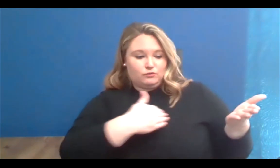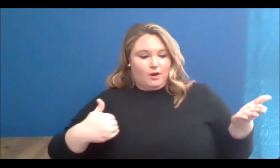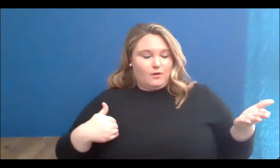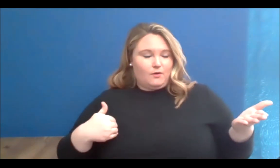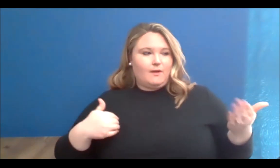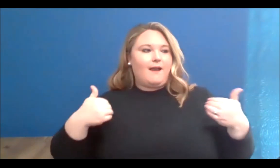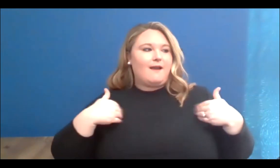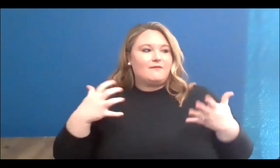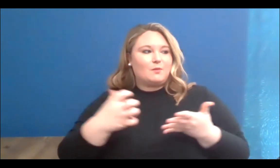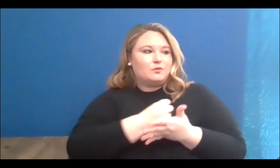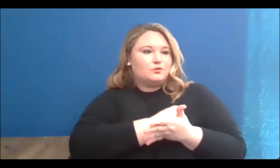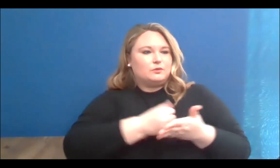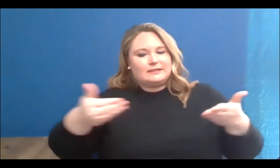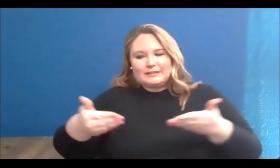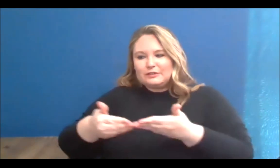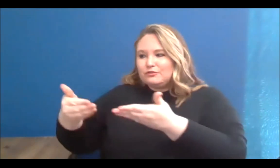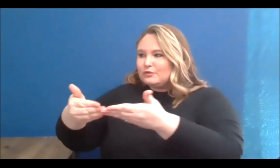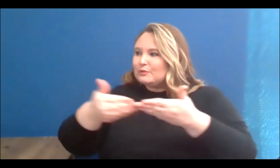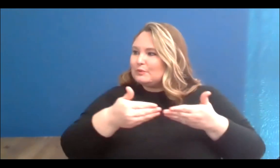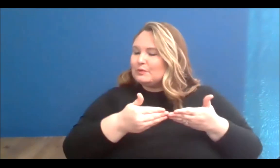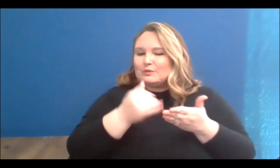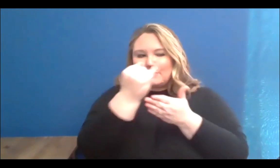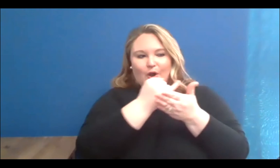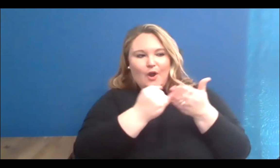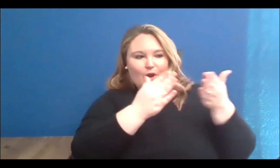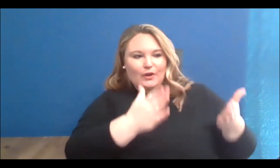and talking little bit about our partnership with them over the last few years.